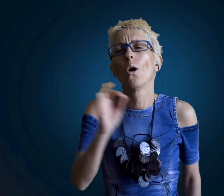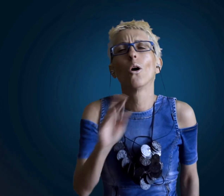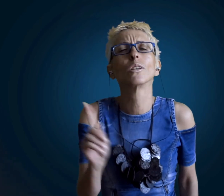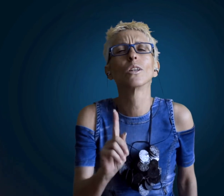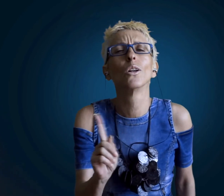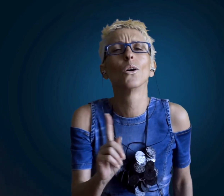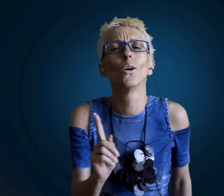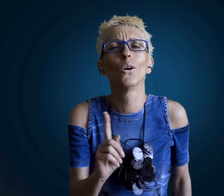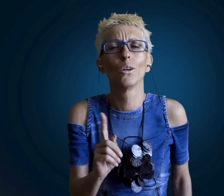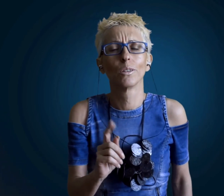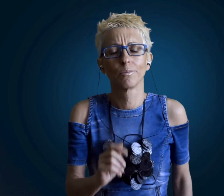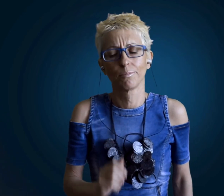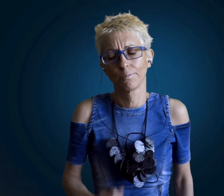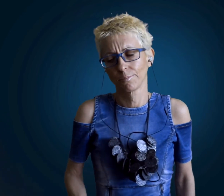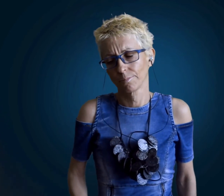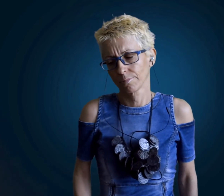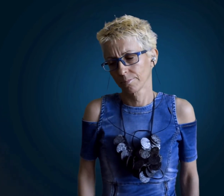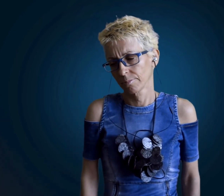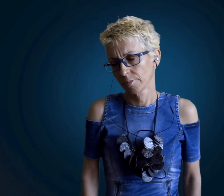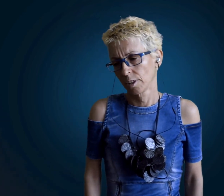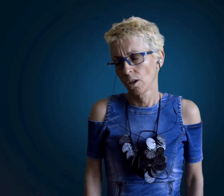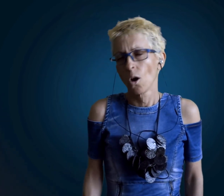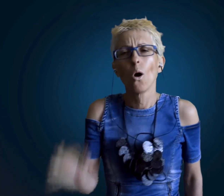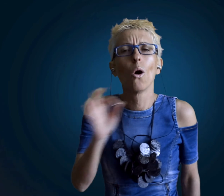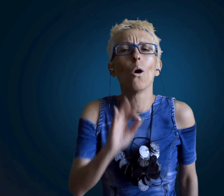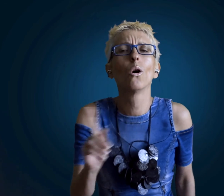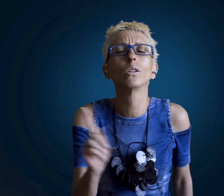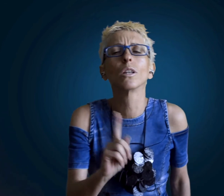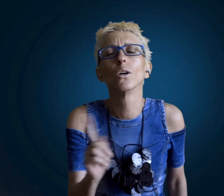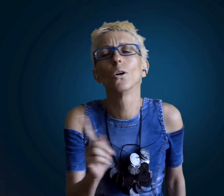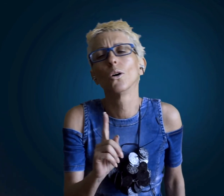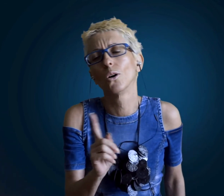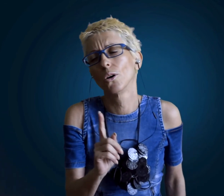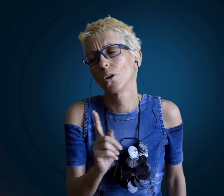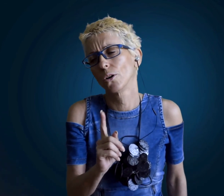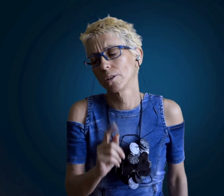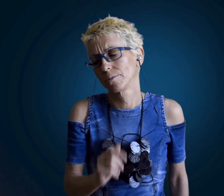not yet